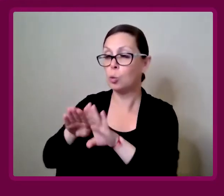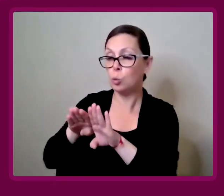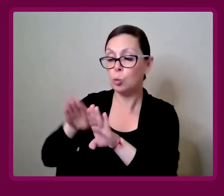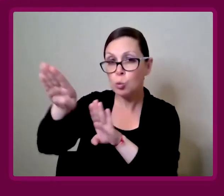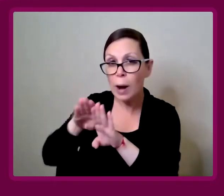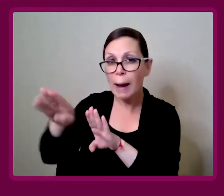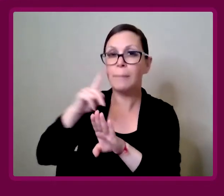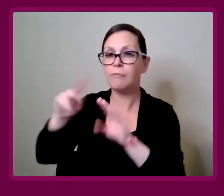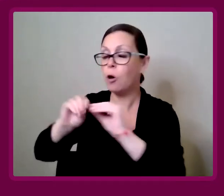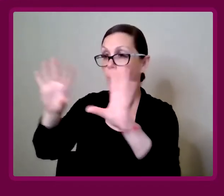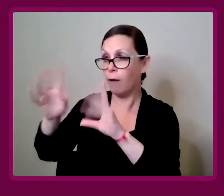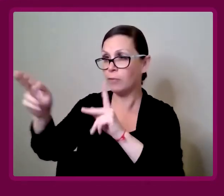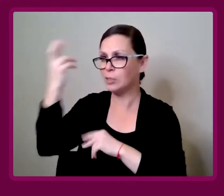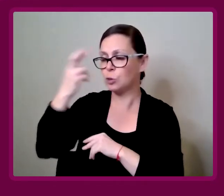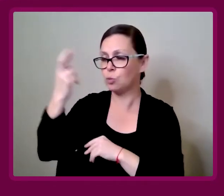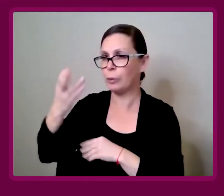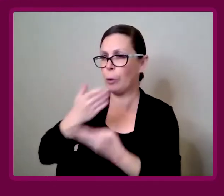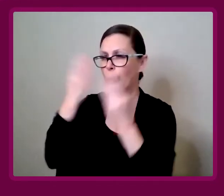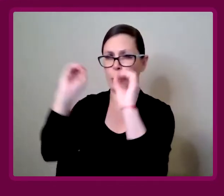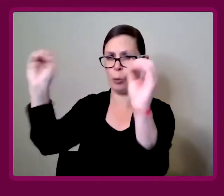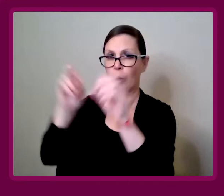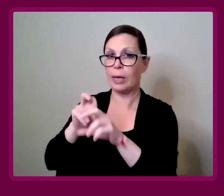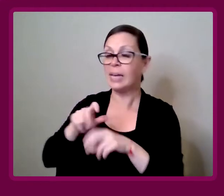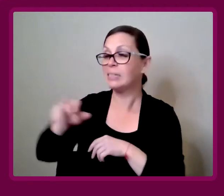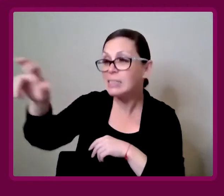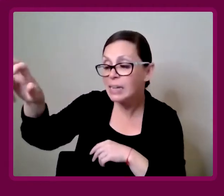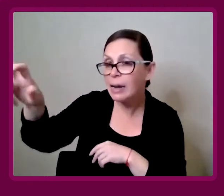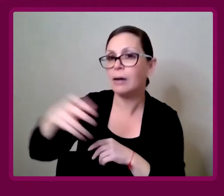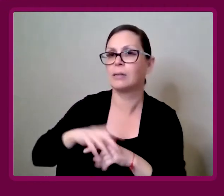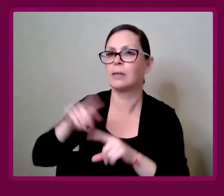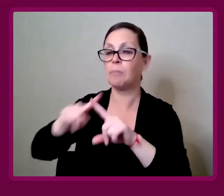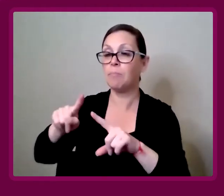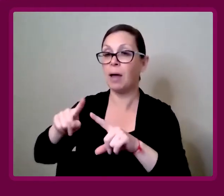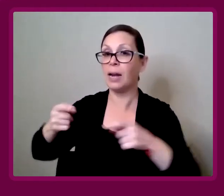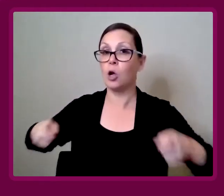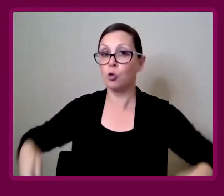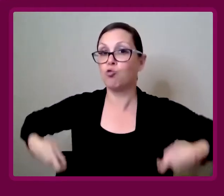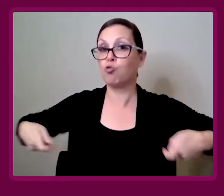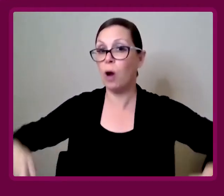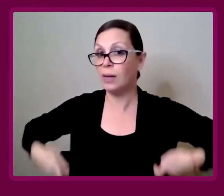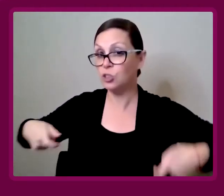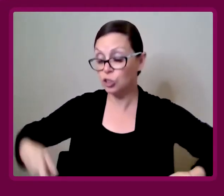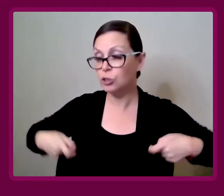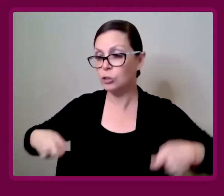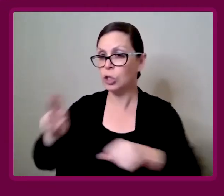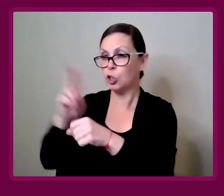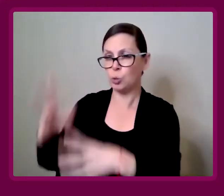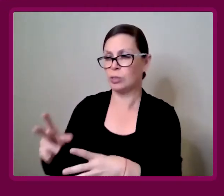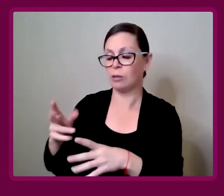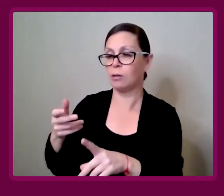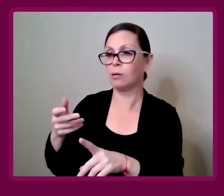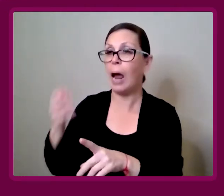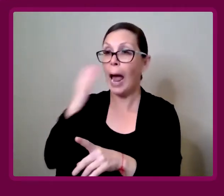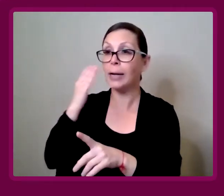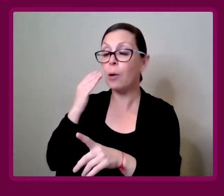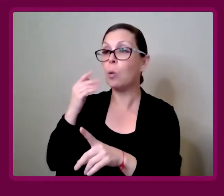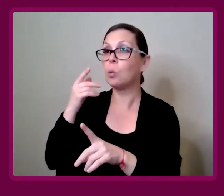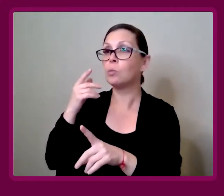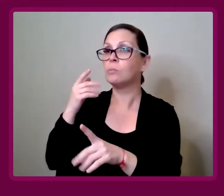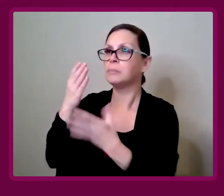Because, for obvious reasons, there's no stairs there. But I know a lot of people who are crutch users, who hate ramps.